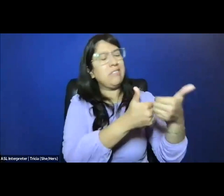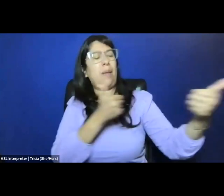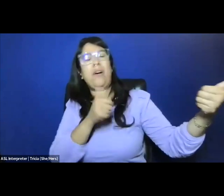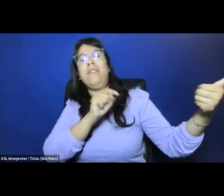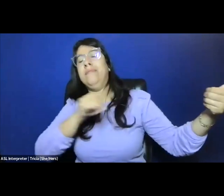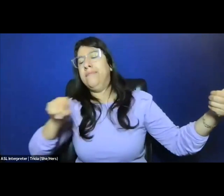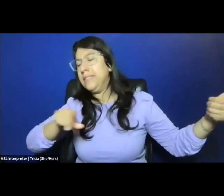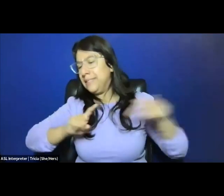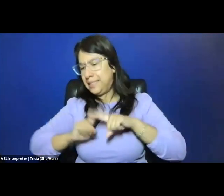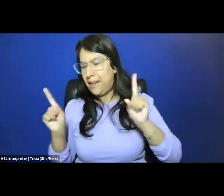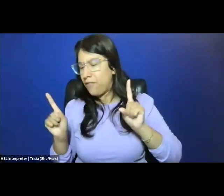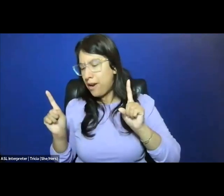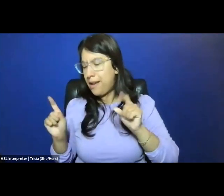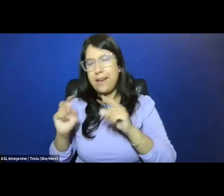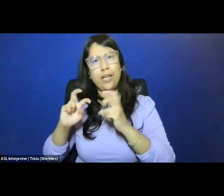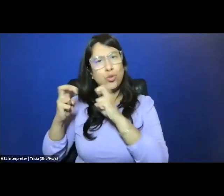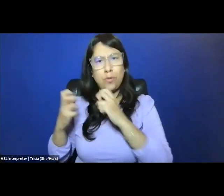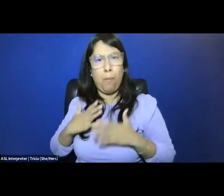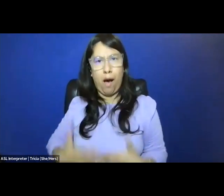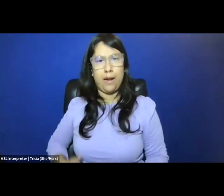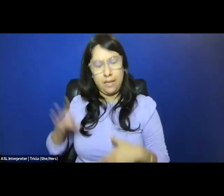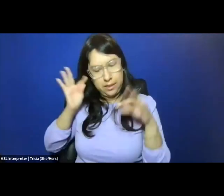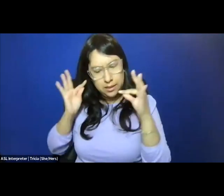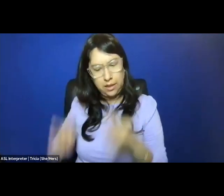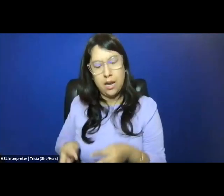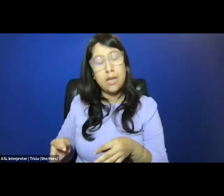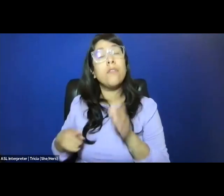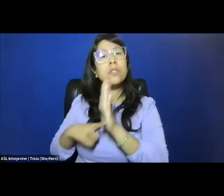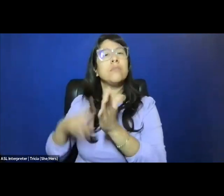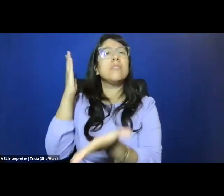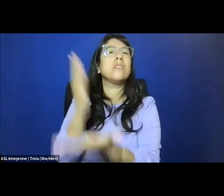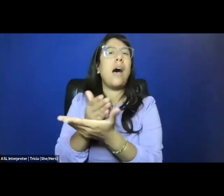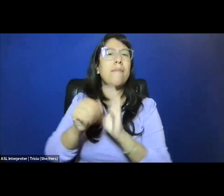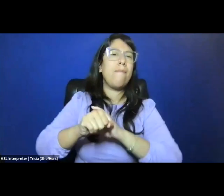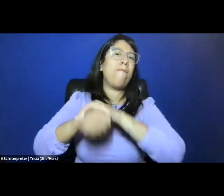from so many other forms of bodily autonomy from the fight to end forced sterilization,